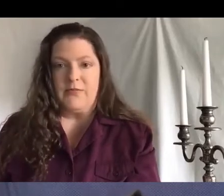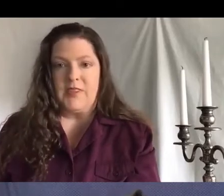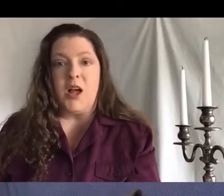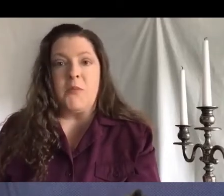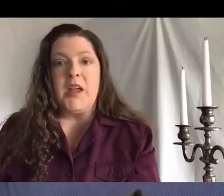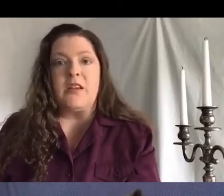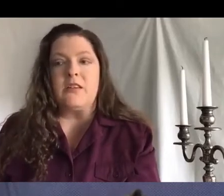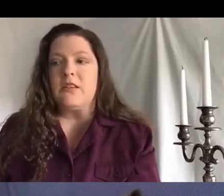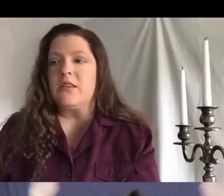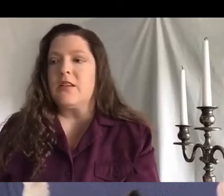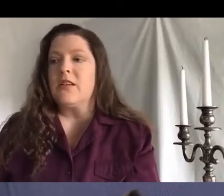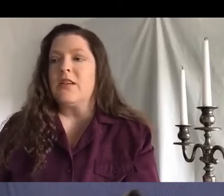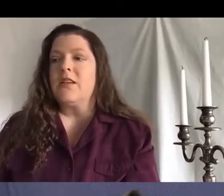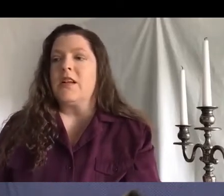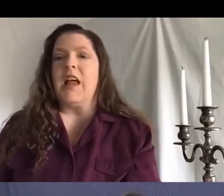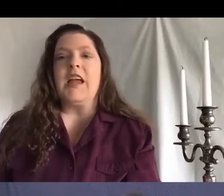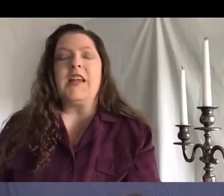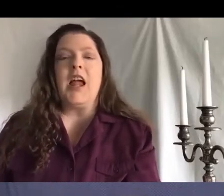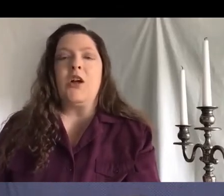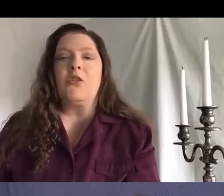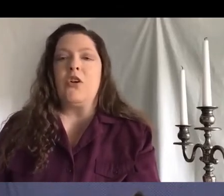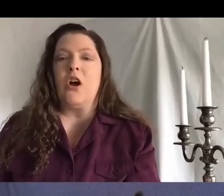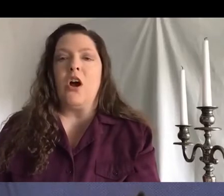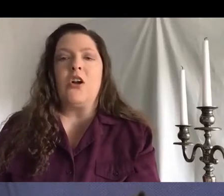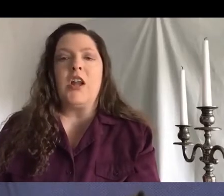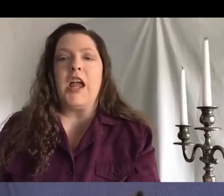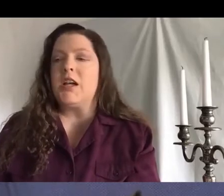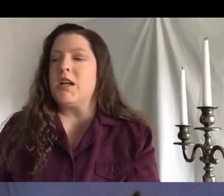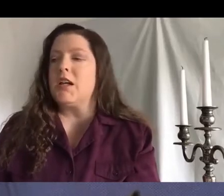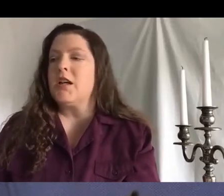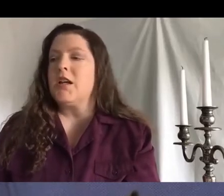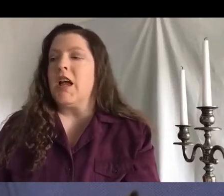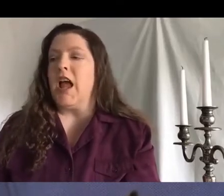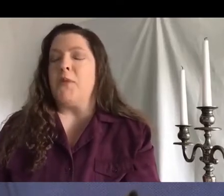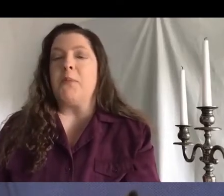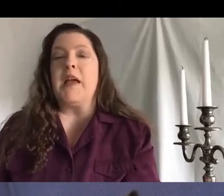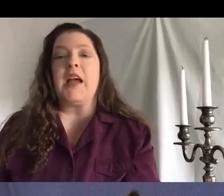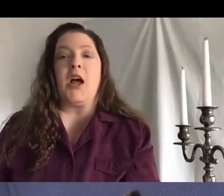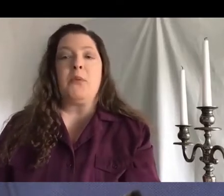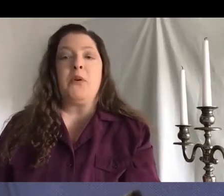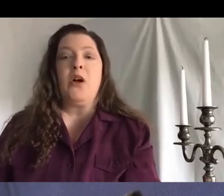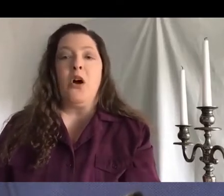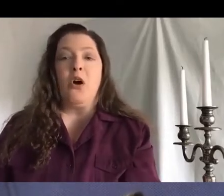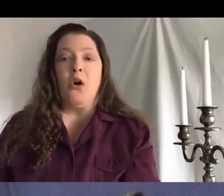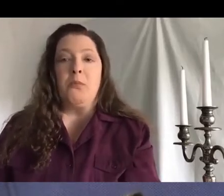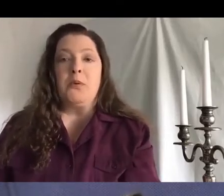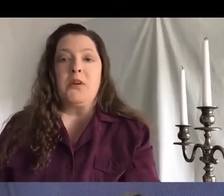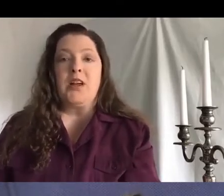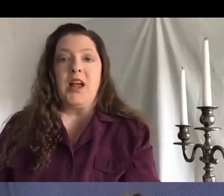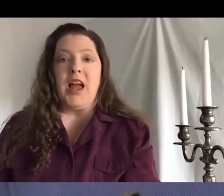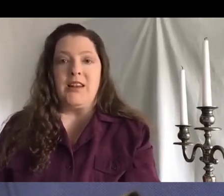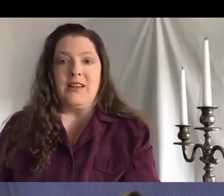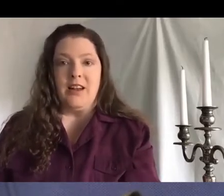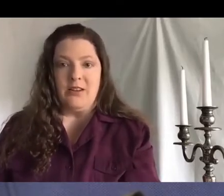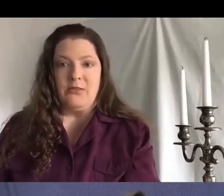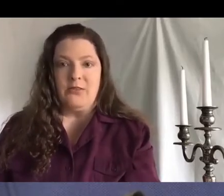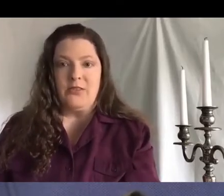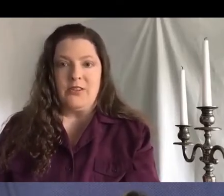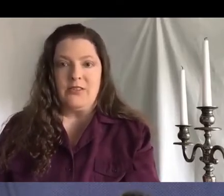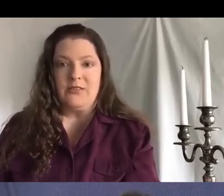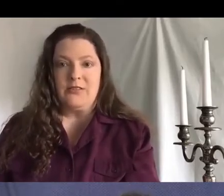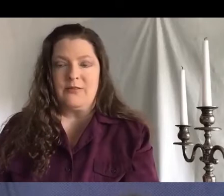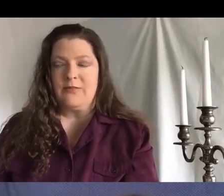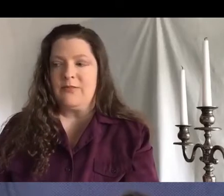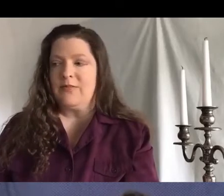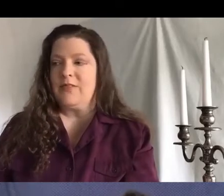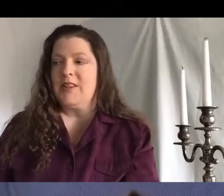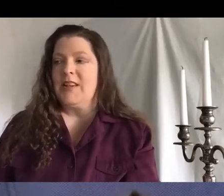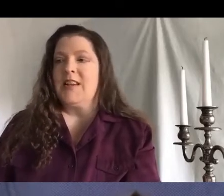Come in. Lay down your heartache and pick up hope and love.'"